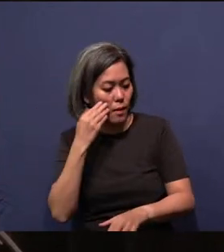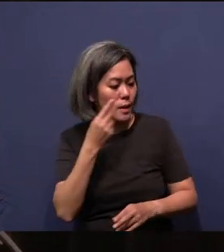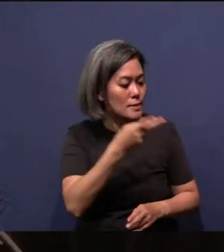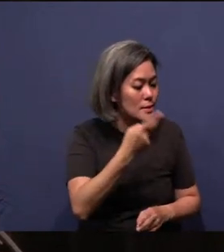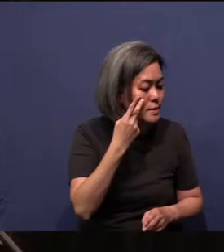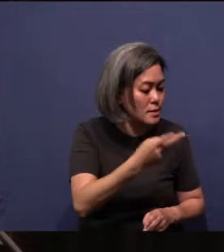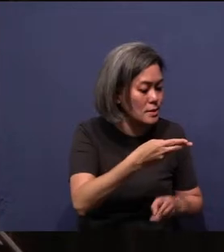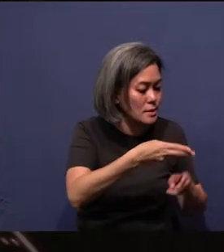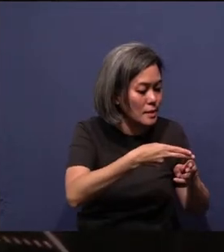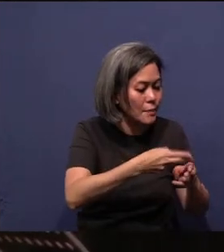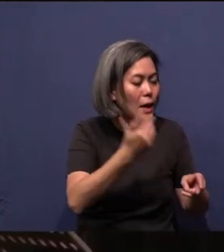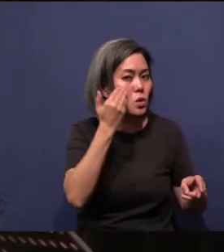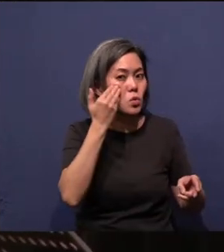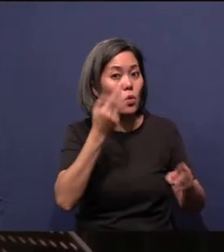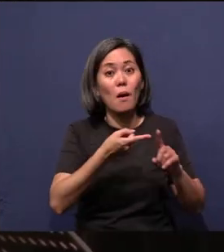the life of me, I don't know what's my grandfather's name.